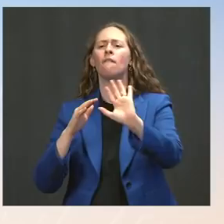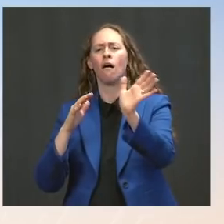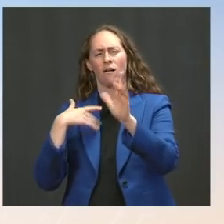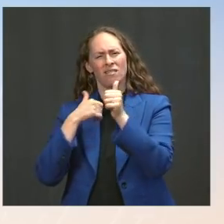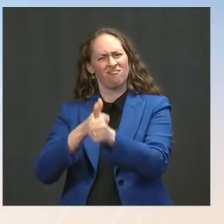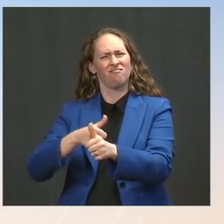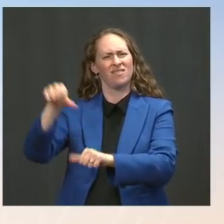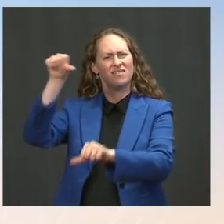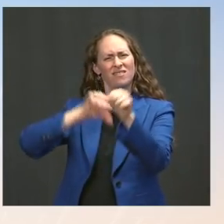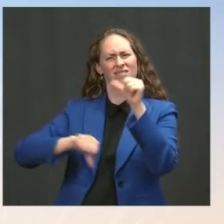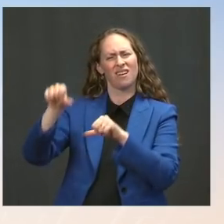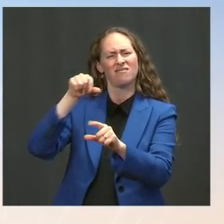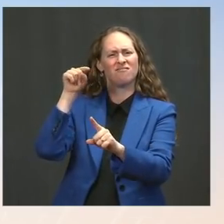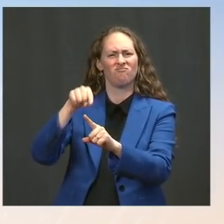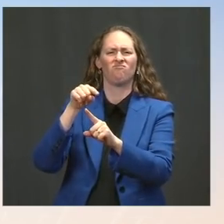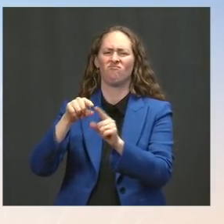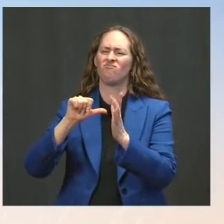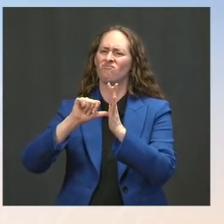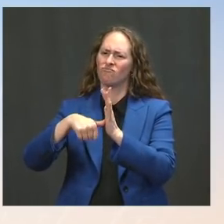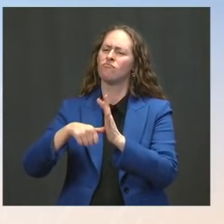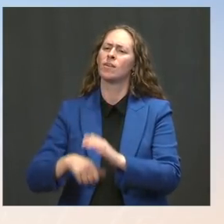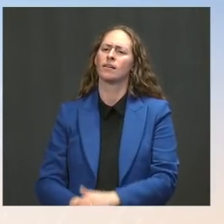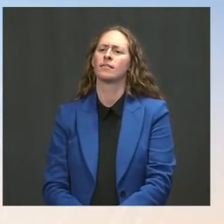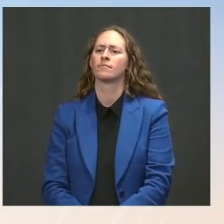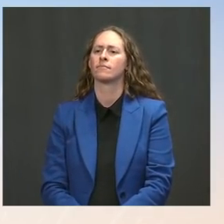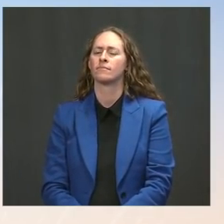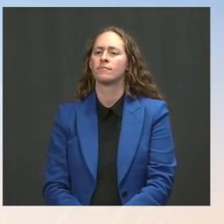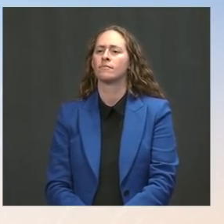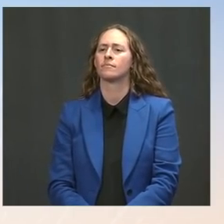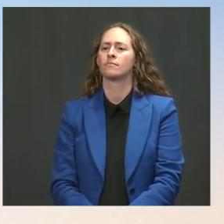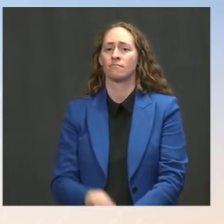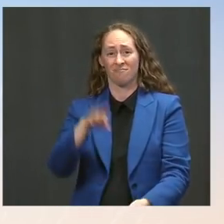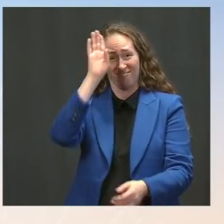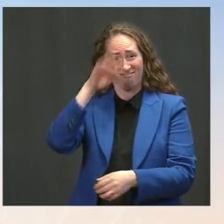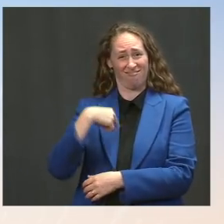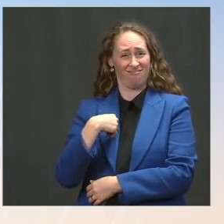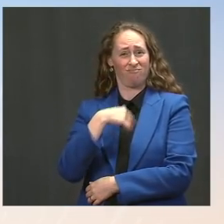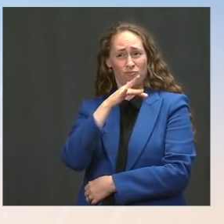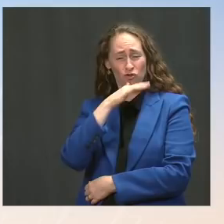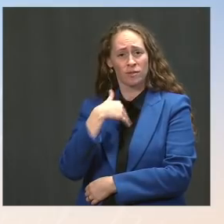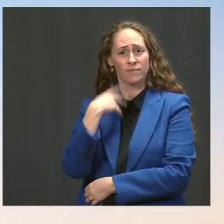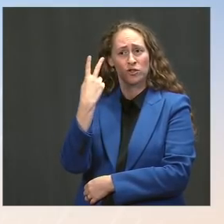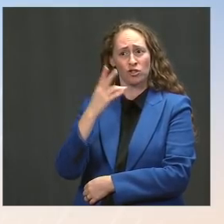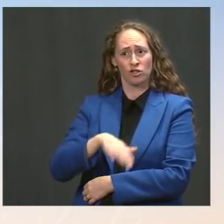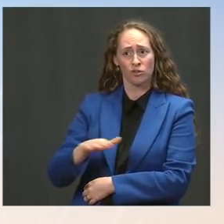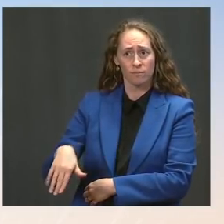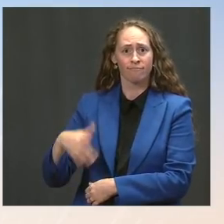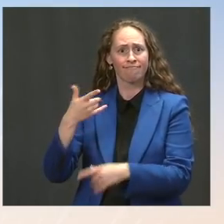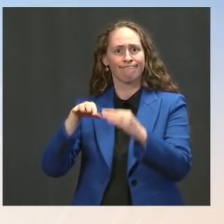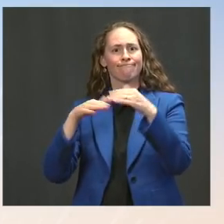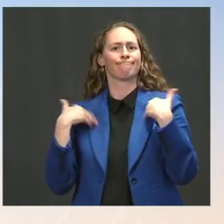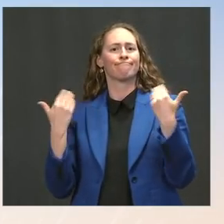Certainly, everyone is eager -- as the mother of two children under 12 myself, I would love to have vaccines approved so I can get my kids vaccinated.